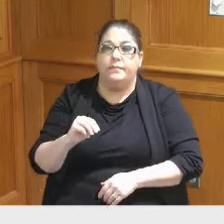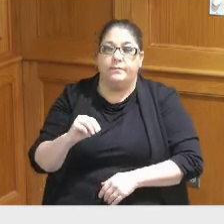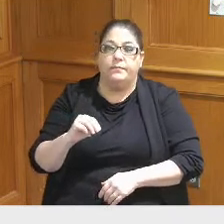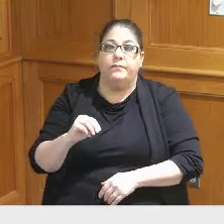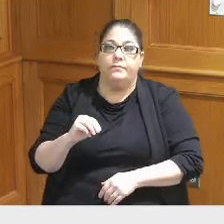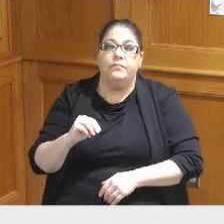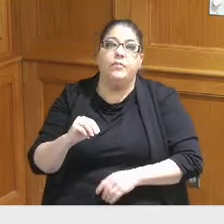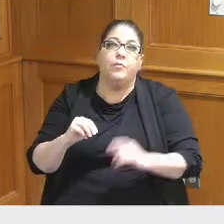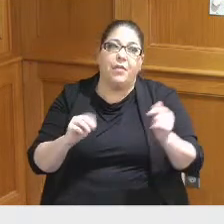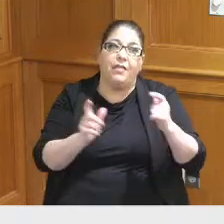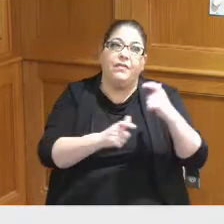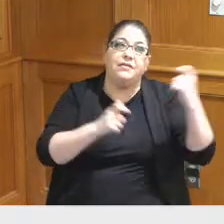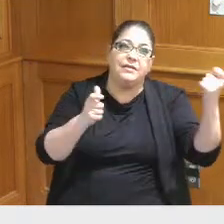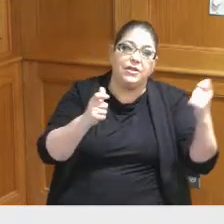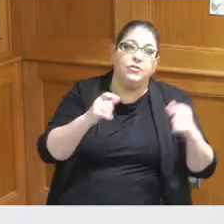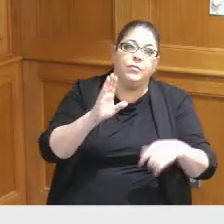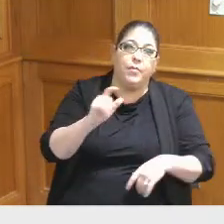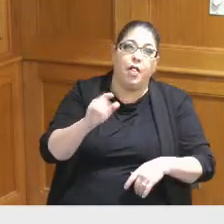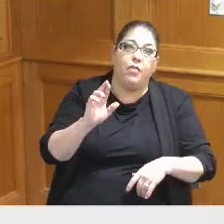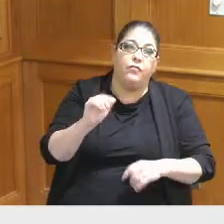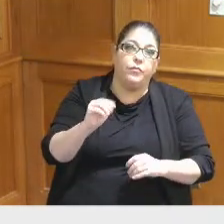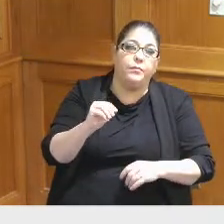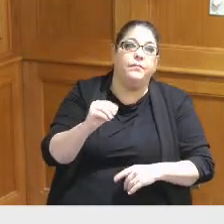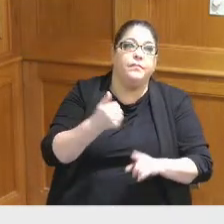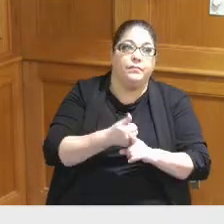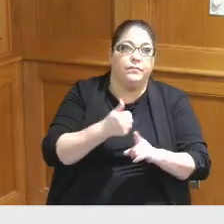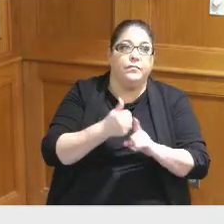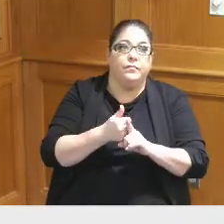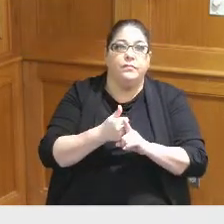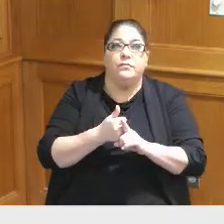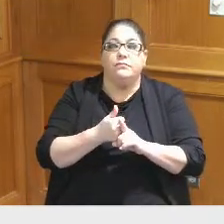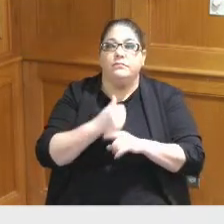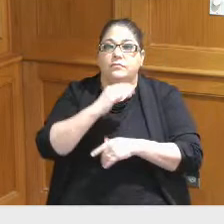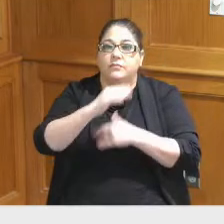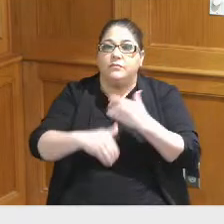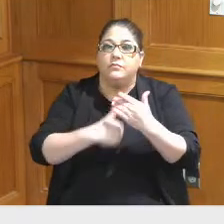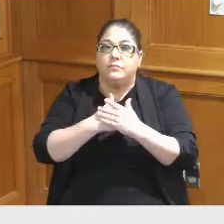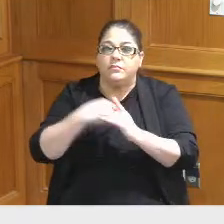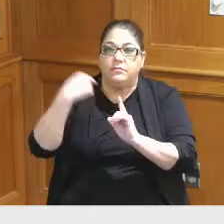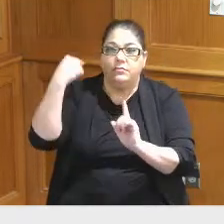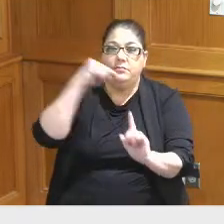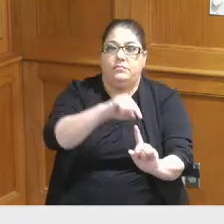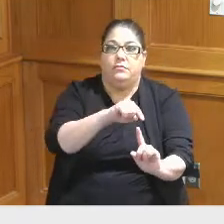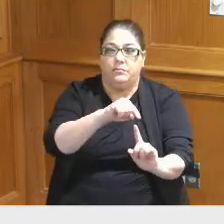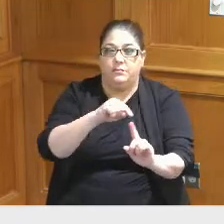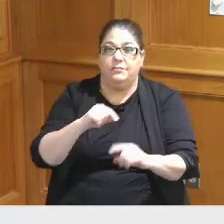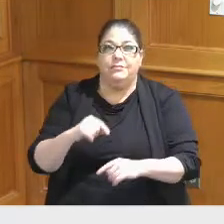senior Ballroom but the the senior ballroom and of all the aspects of the building is in relatively